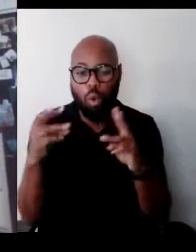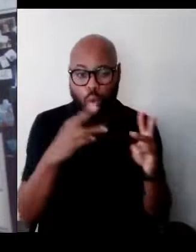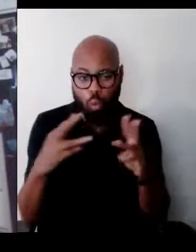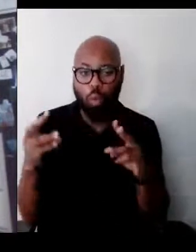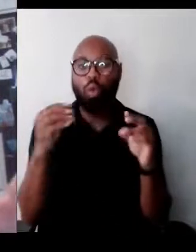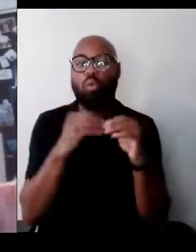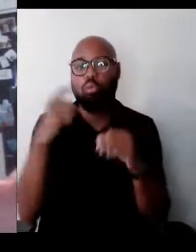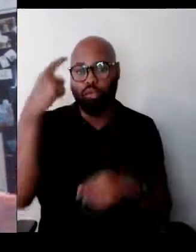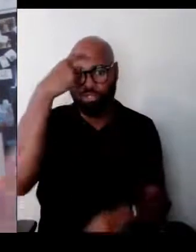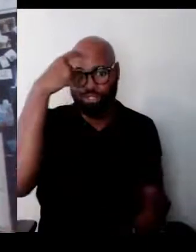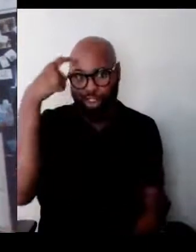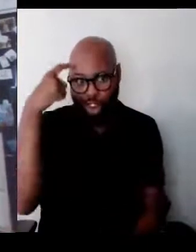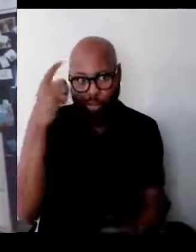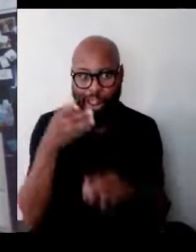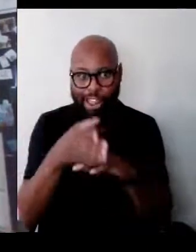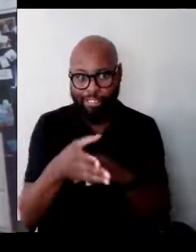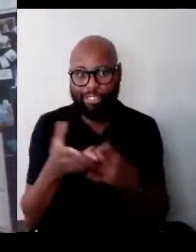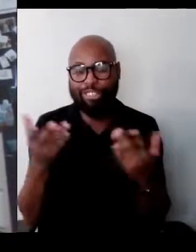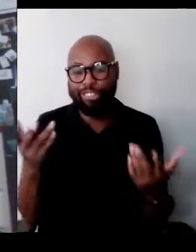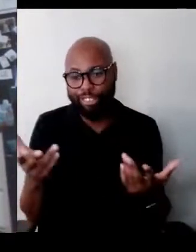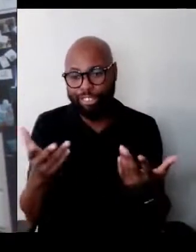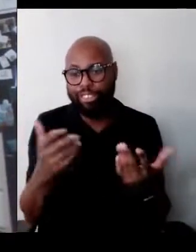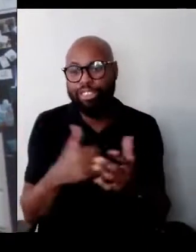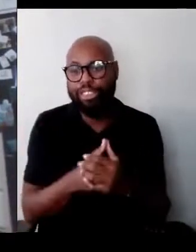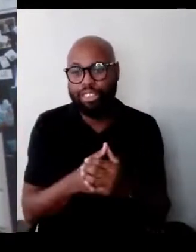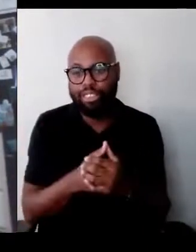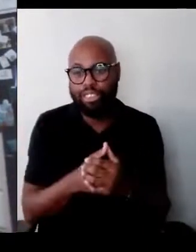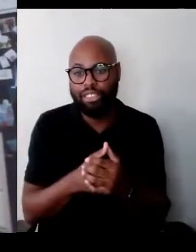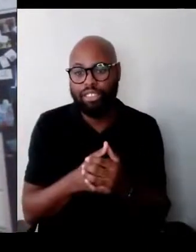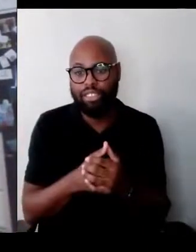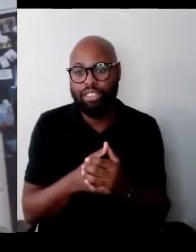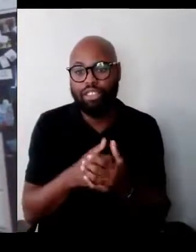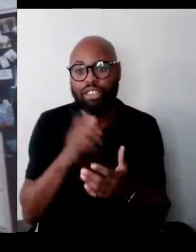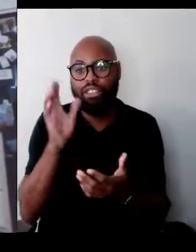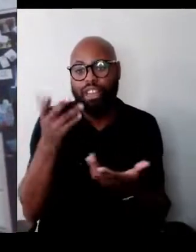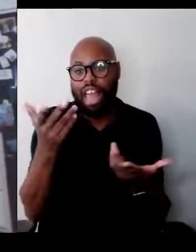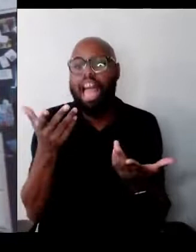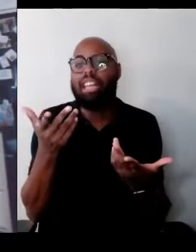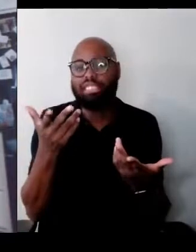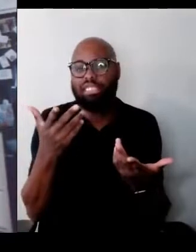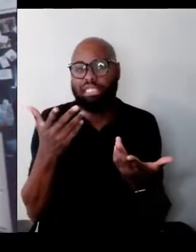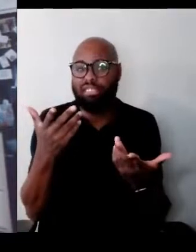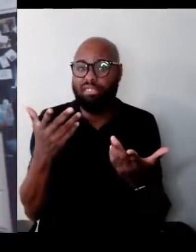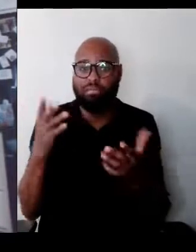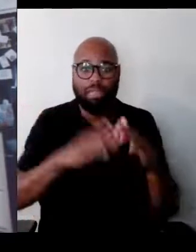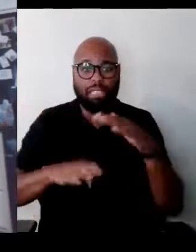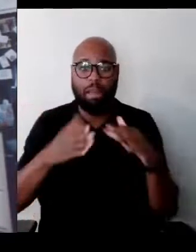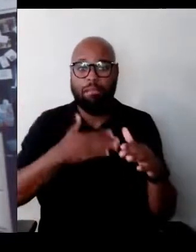So that's pretty much my background. So I do want to repeat it.